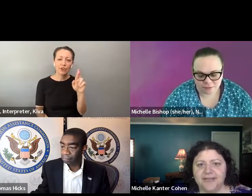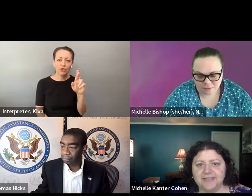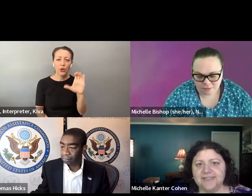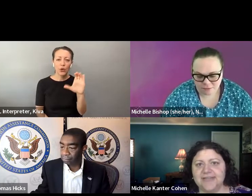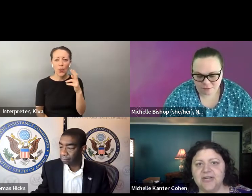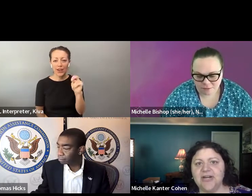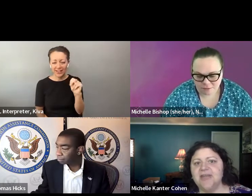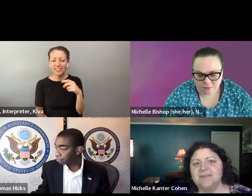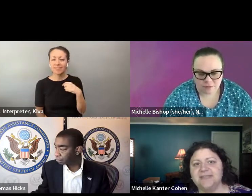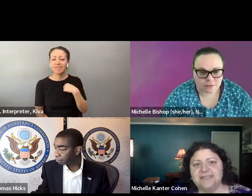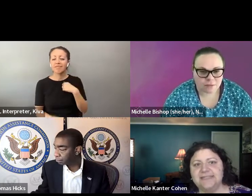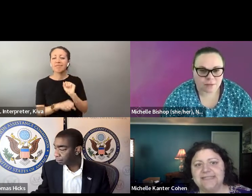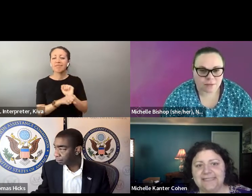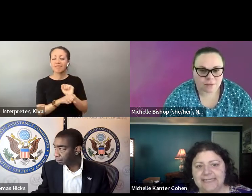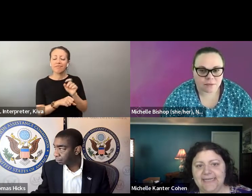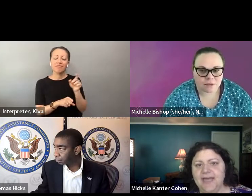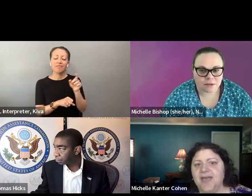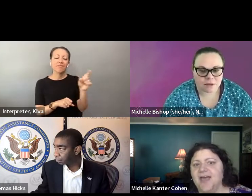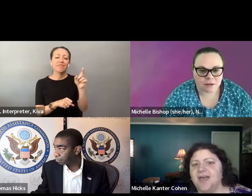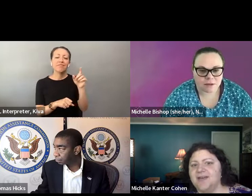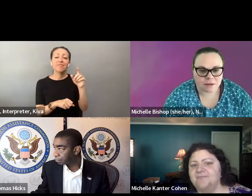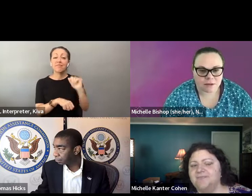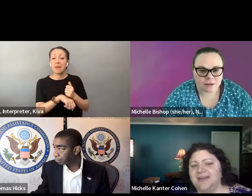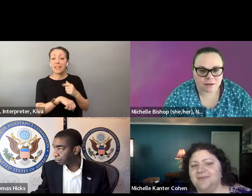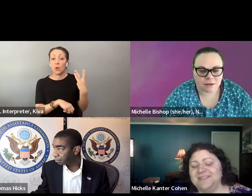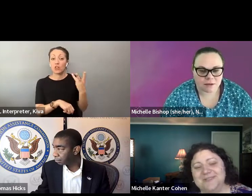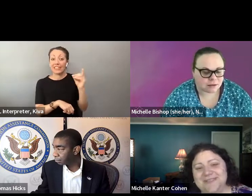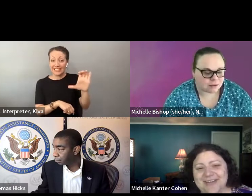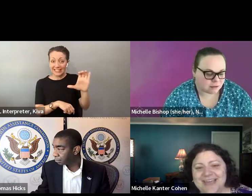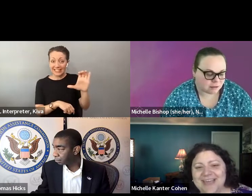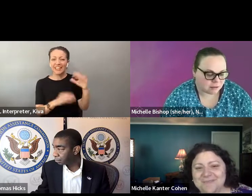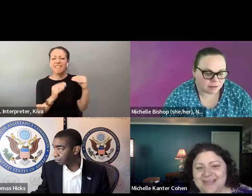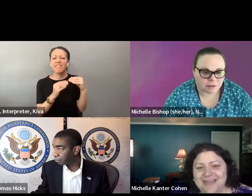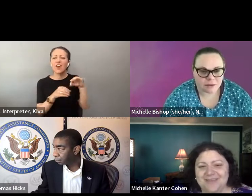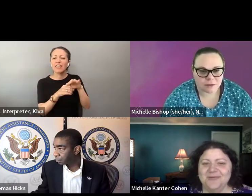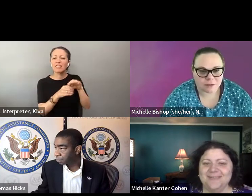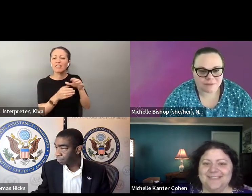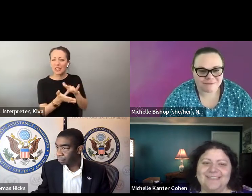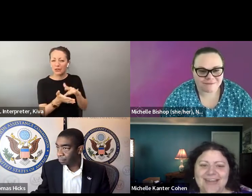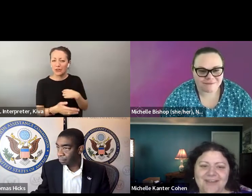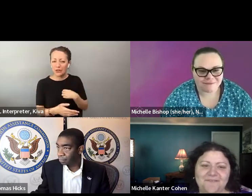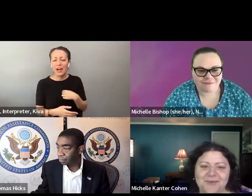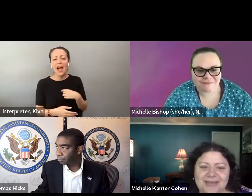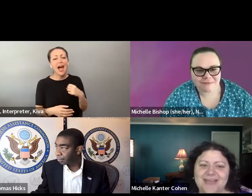morning. This is Michelle Kanter Cohen. I am the policy director and senior counsel at fair elections I am the policy Director and Senior Council at fair Elections Center, based in Dc.